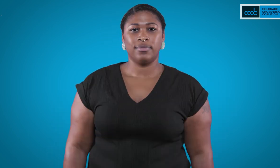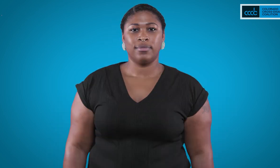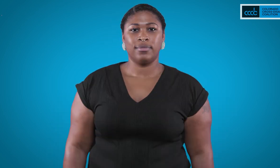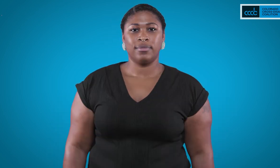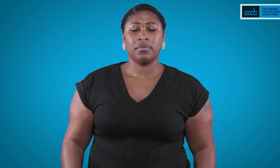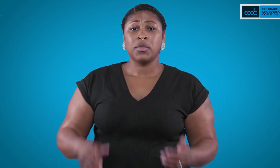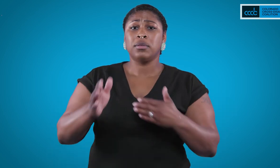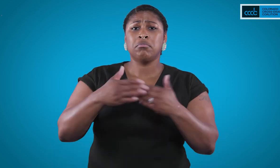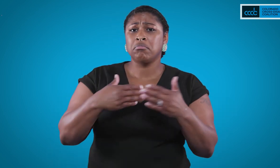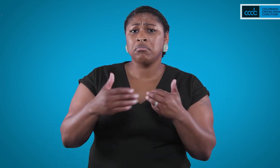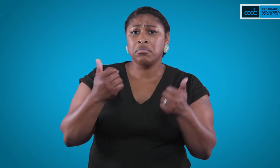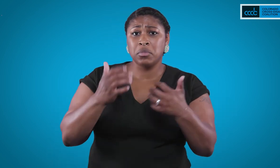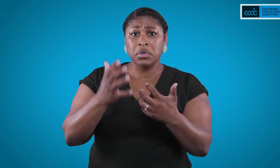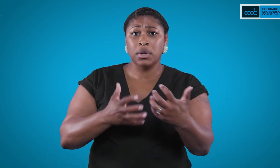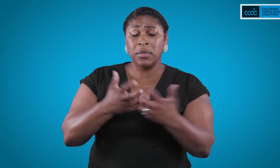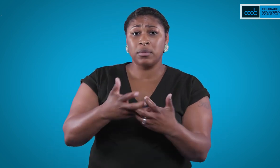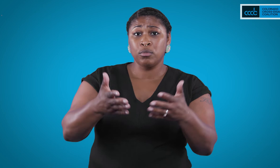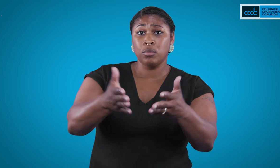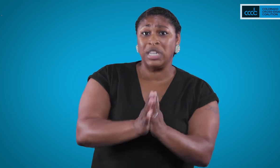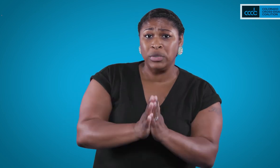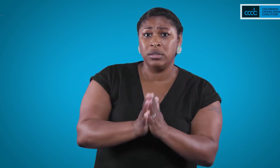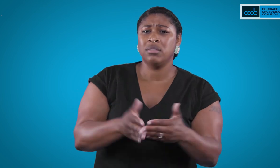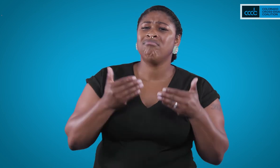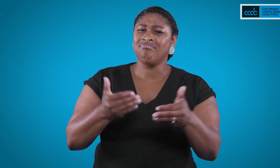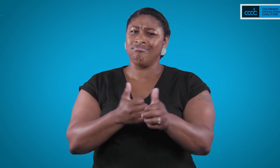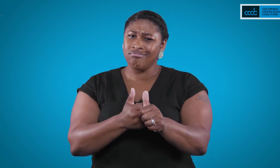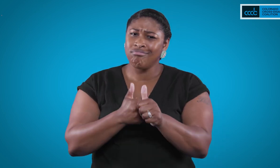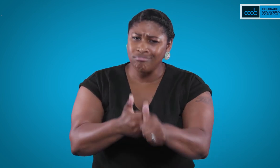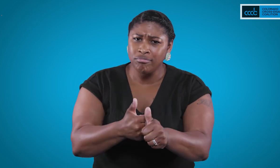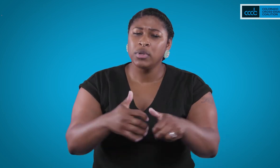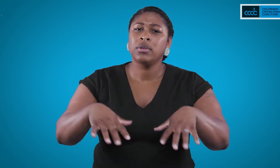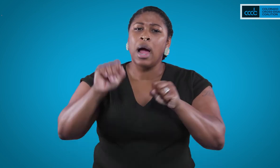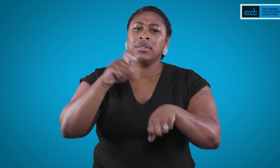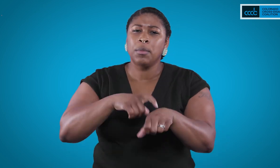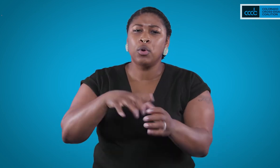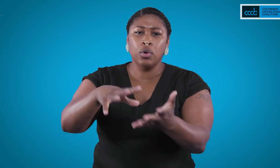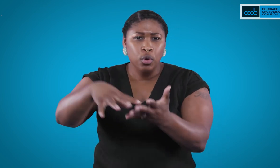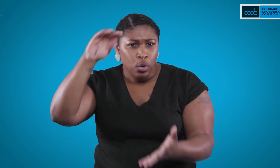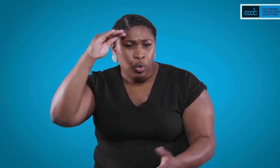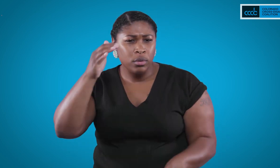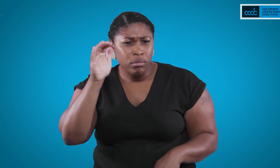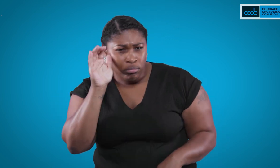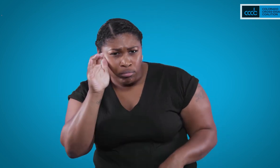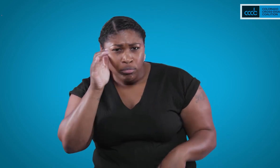Whatever accommodations they request should be honored to the most of your ability. Take the time to learn and